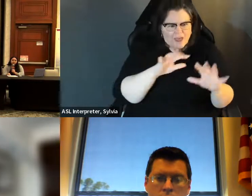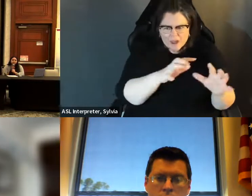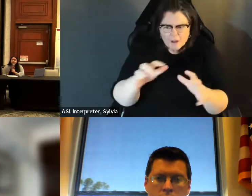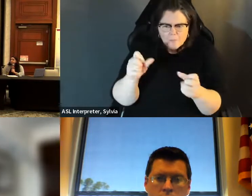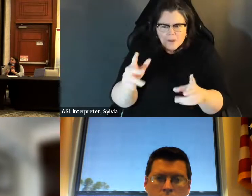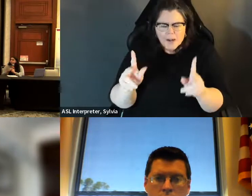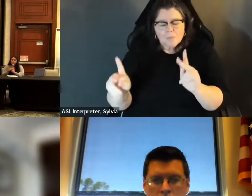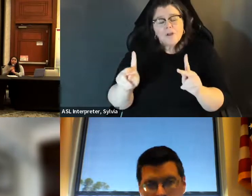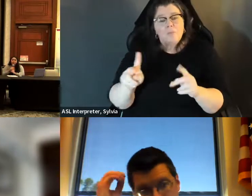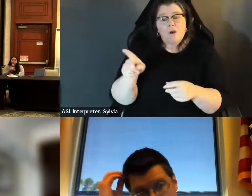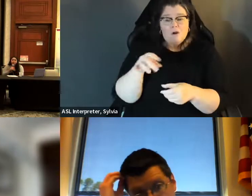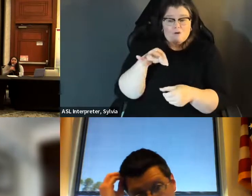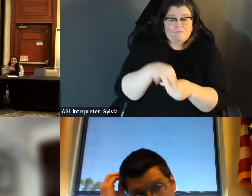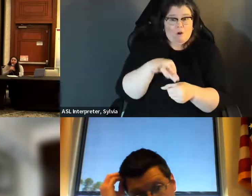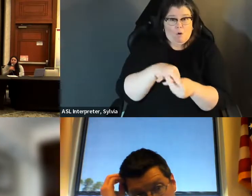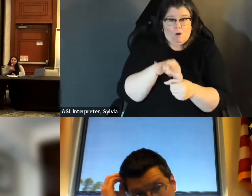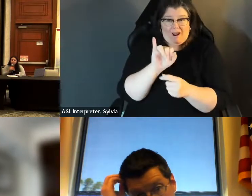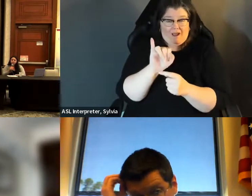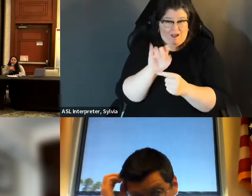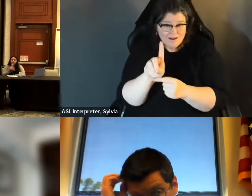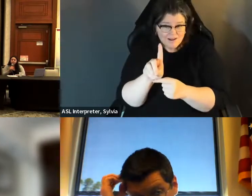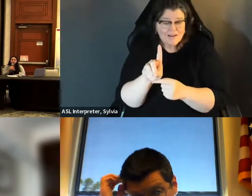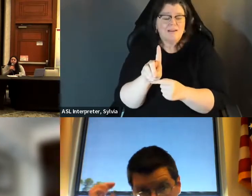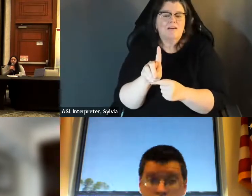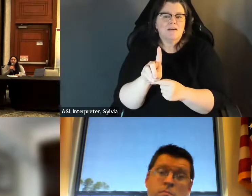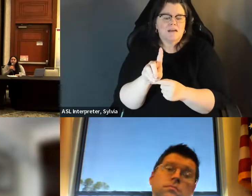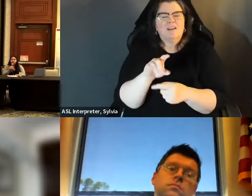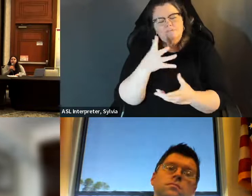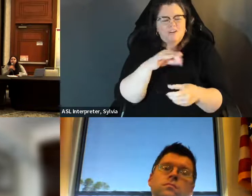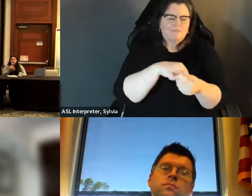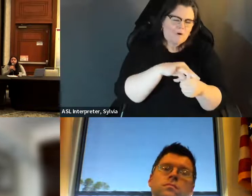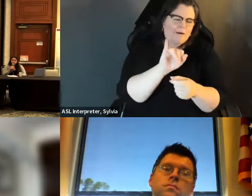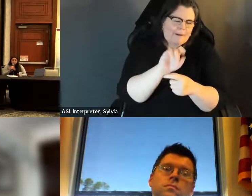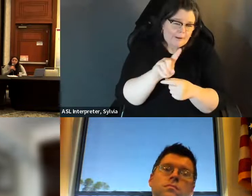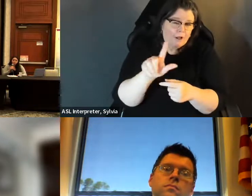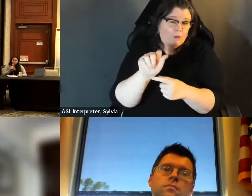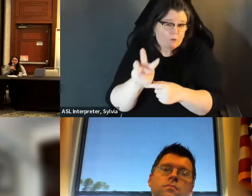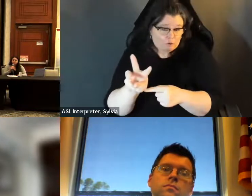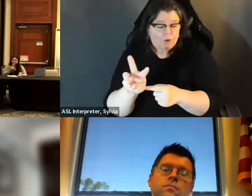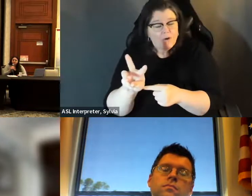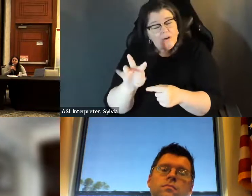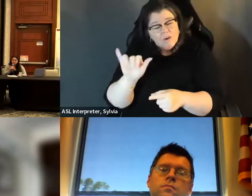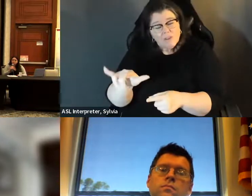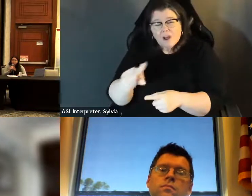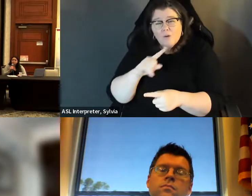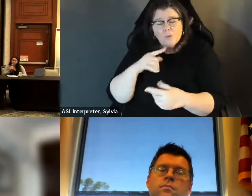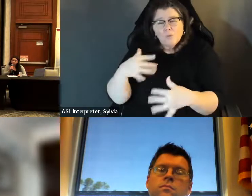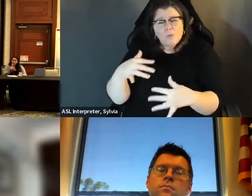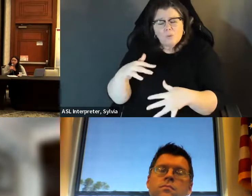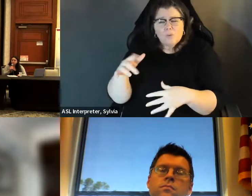To lift up is that intersectionality of meeting the or that that crossover of meeting that Id for your social services and for issues, that you are facing your data day life, and then all communicating that at the polls that these gaps, are existing in these communities, So with communities. So with voter ID, as I mentioned